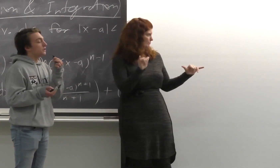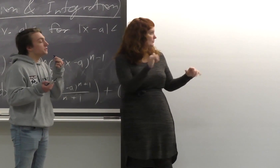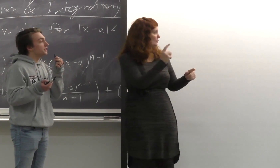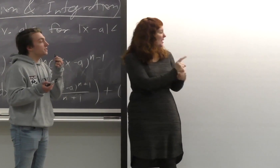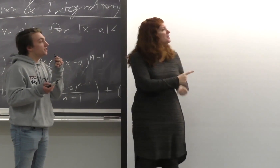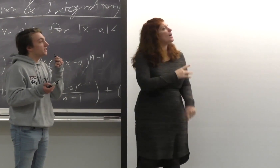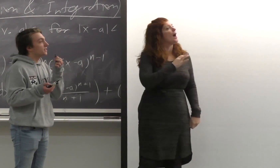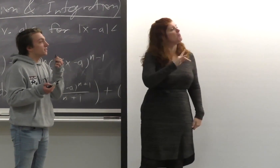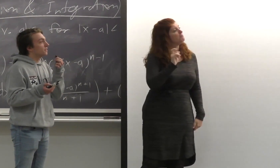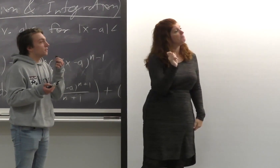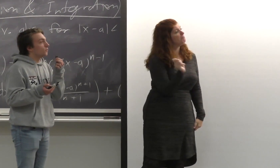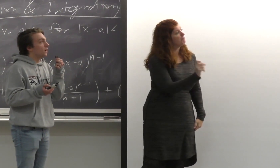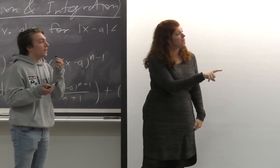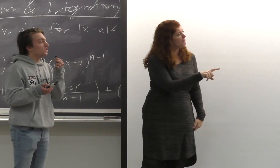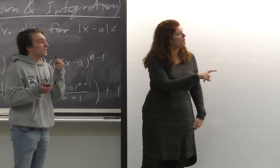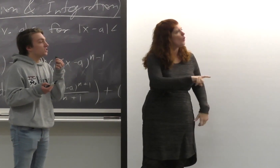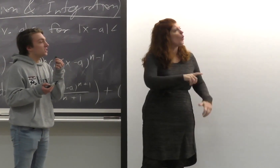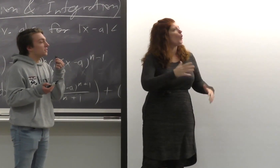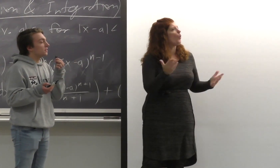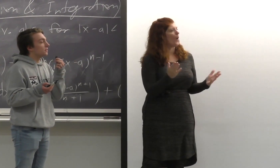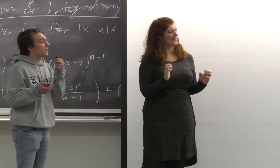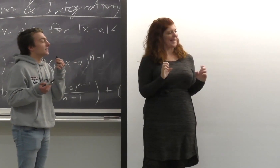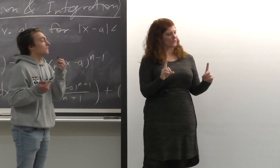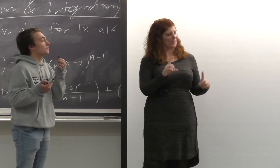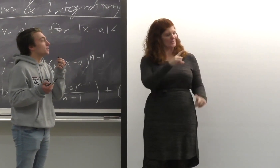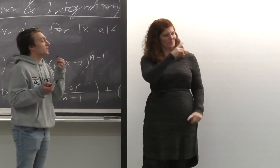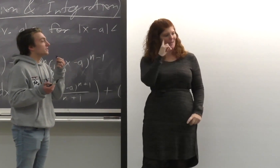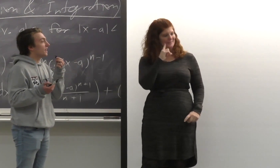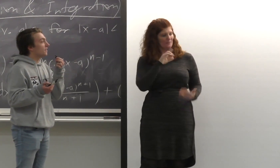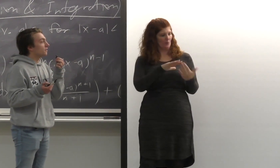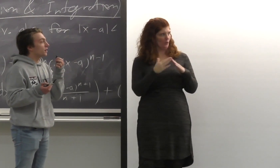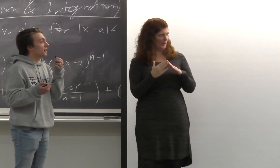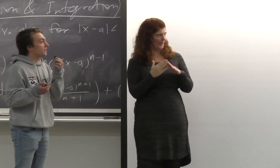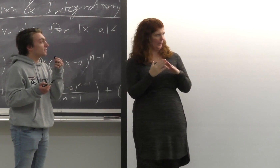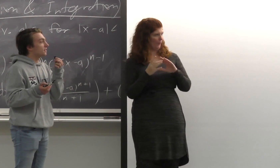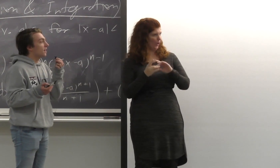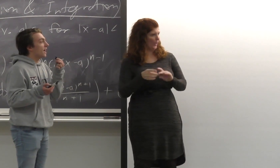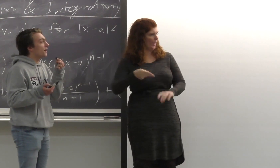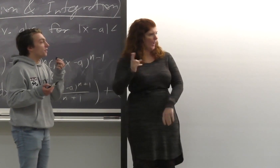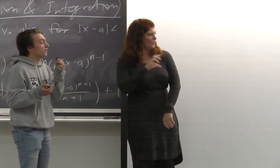So I was curious in learning what education the Black deaf community is getting regarding health.